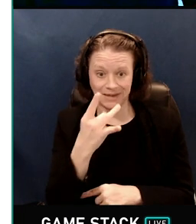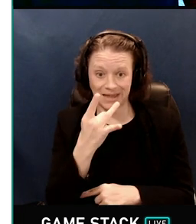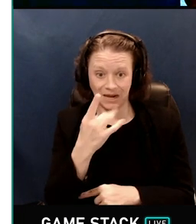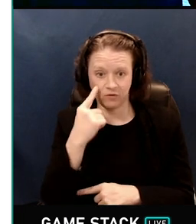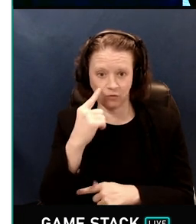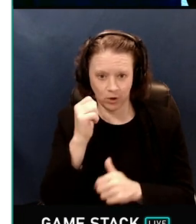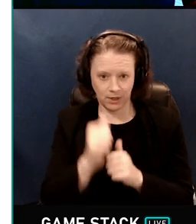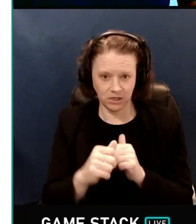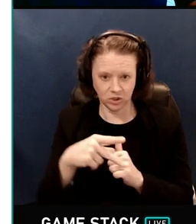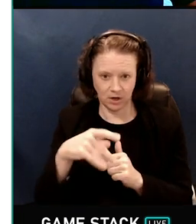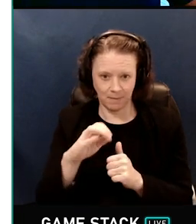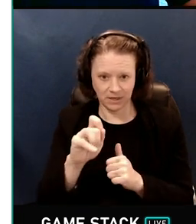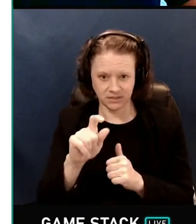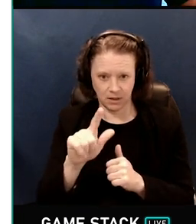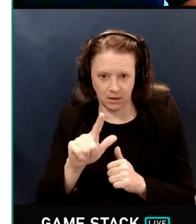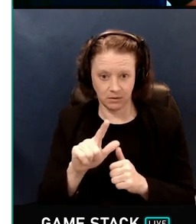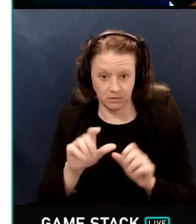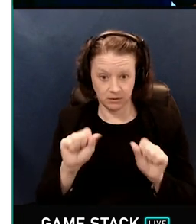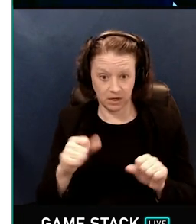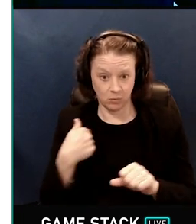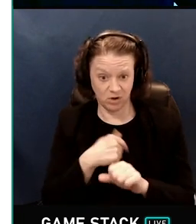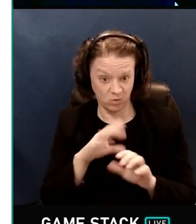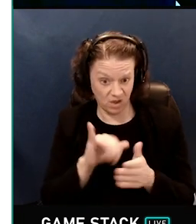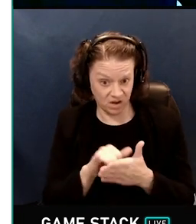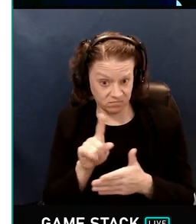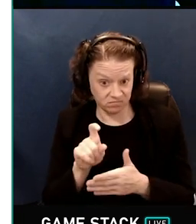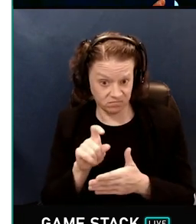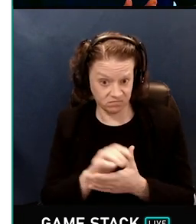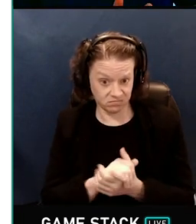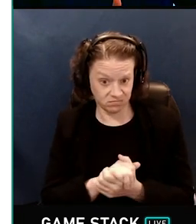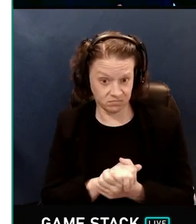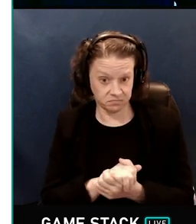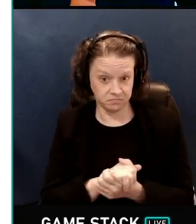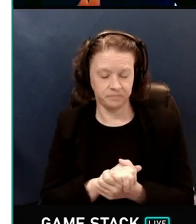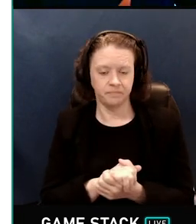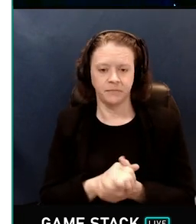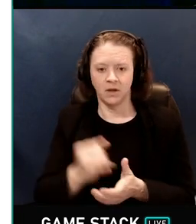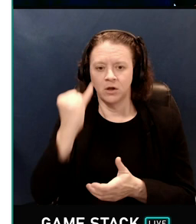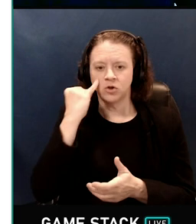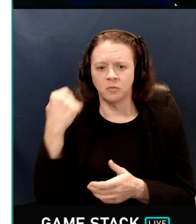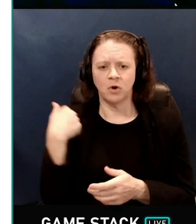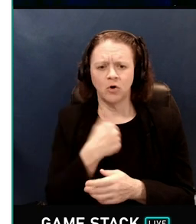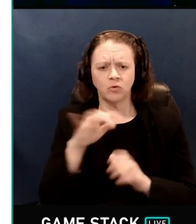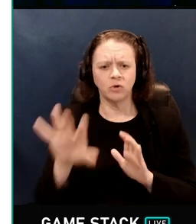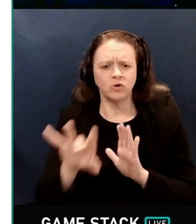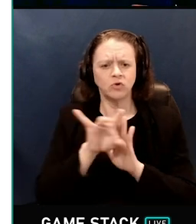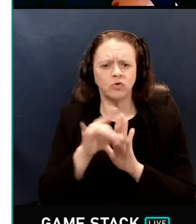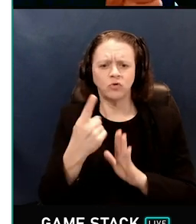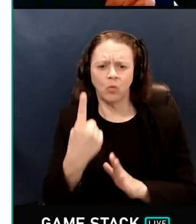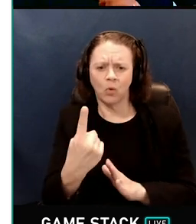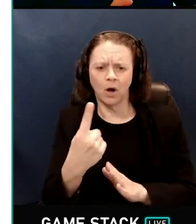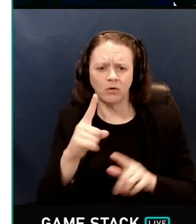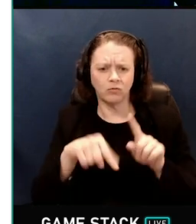for each pixel. Can we do that? If we just choose one light at random,